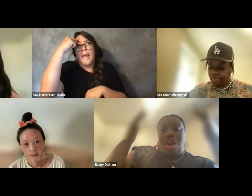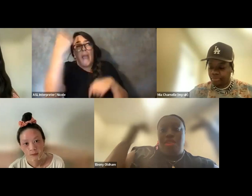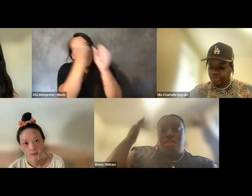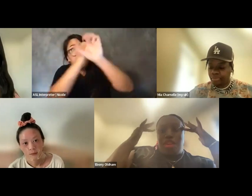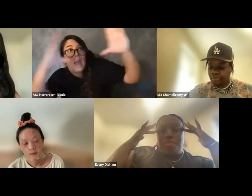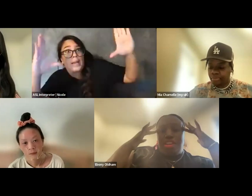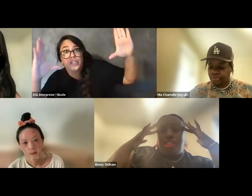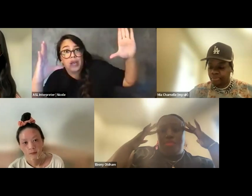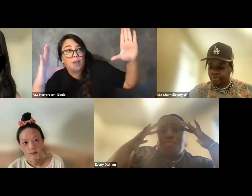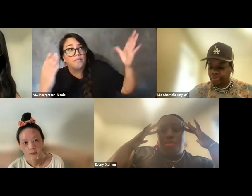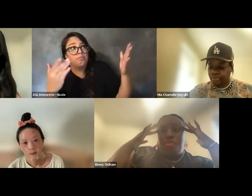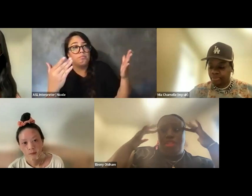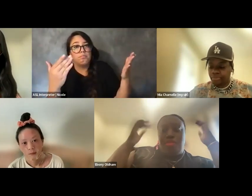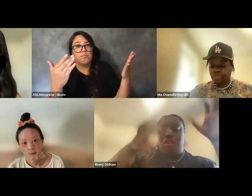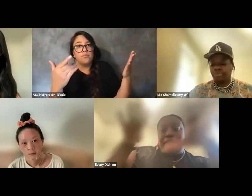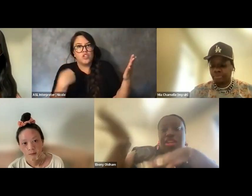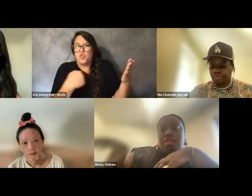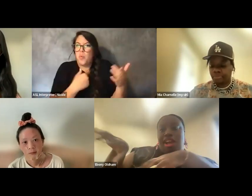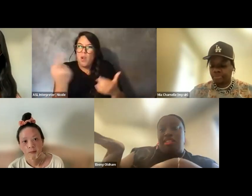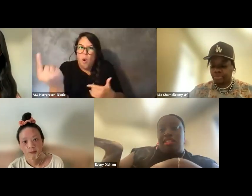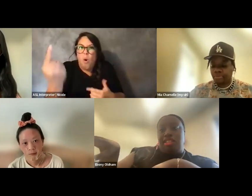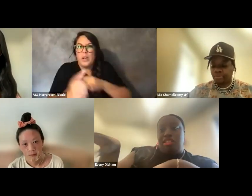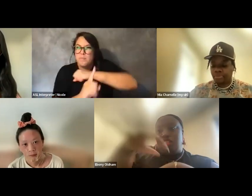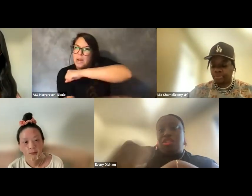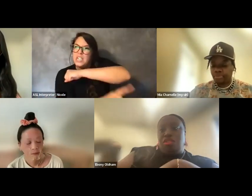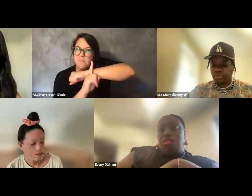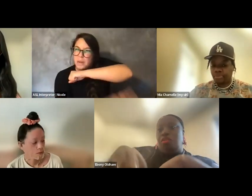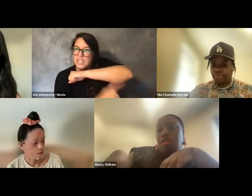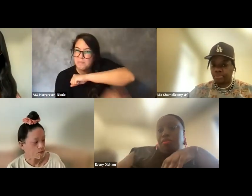are we always already punishing people because we don't imagine them as the center or the core